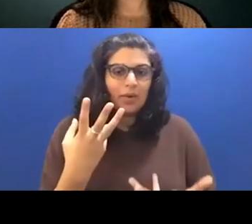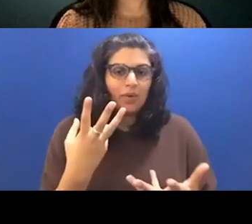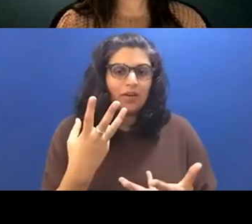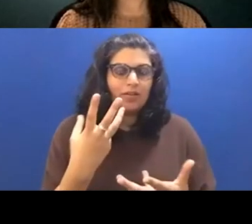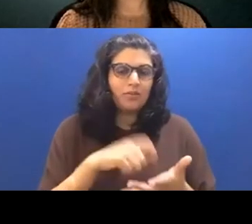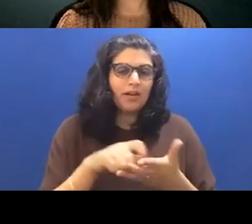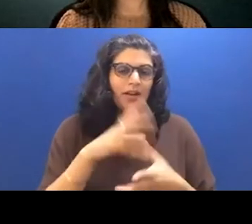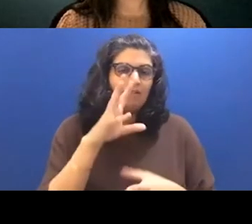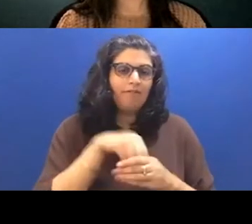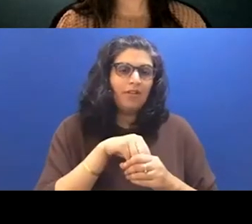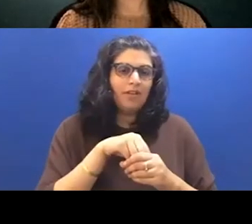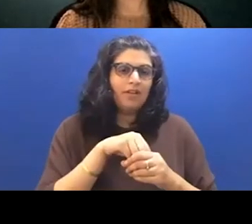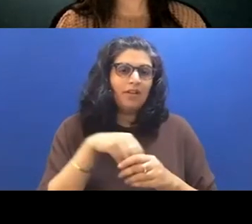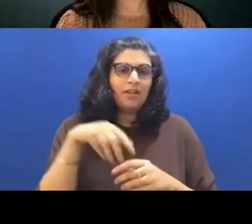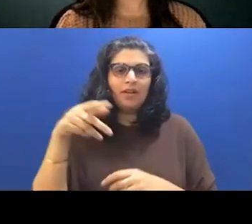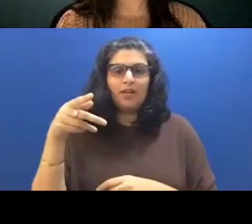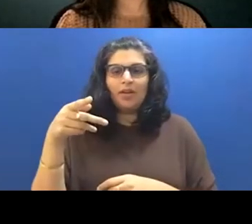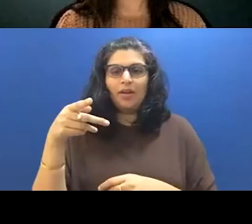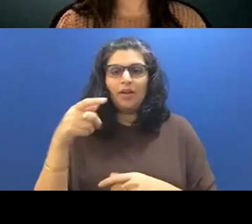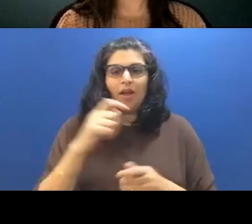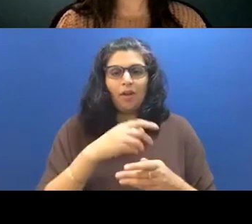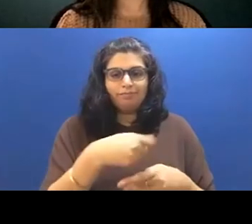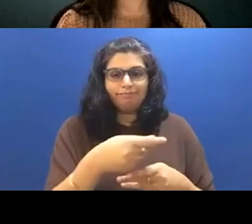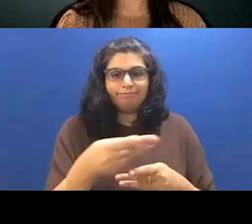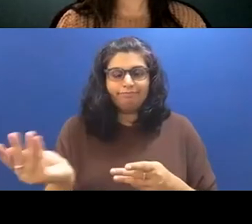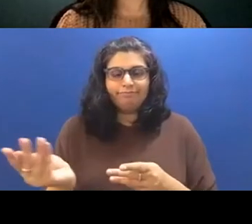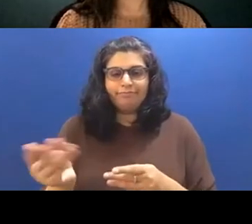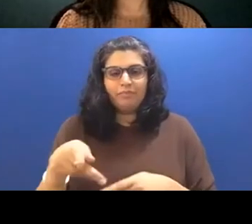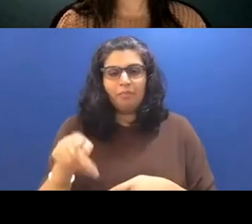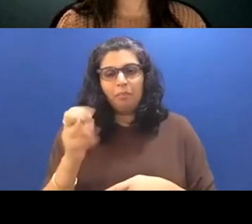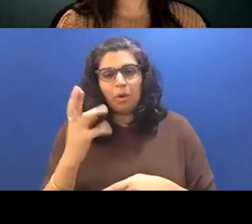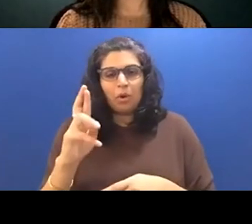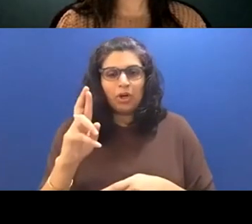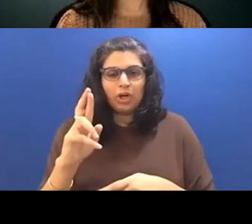like a poker game, but it didn't end up being that way and ended up being a restaurant and